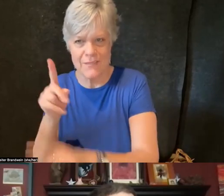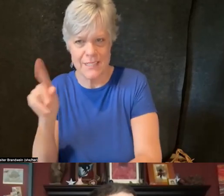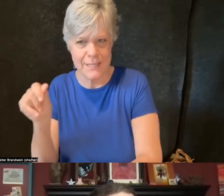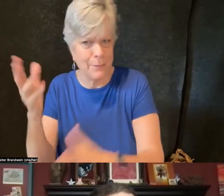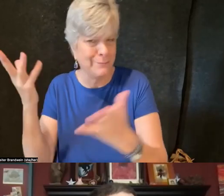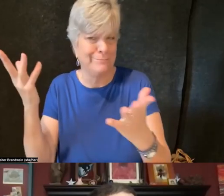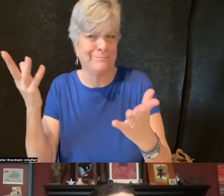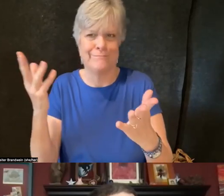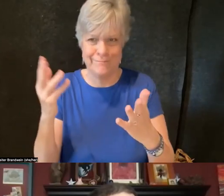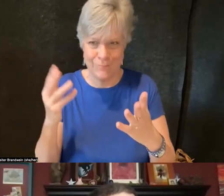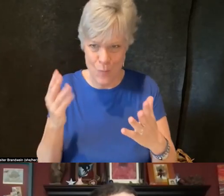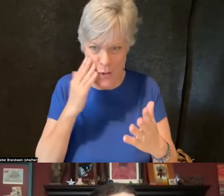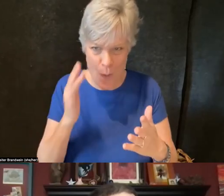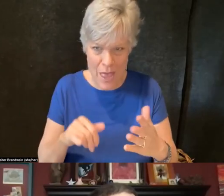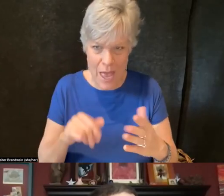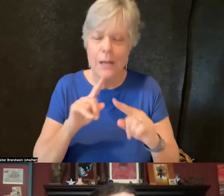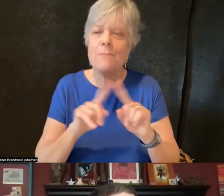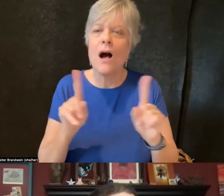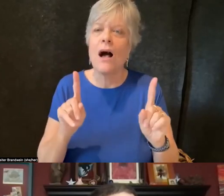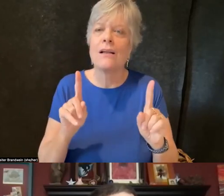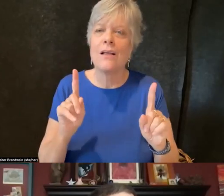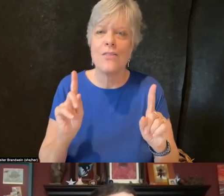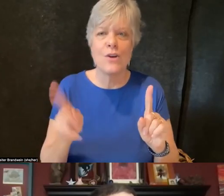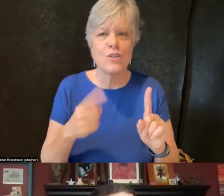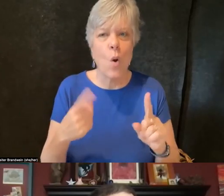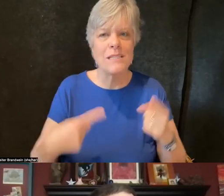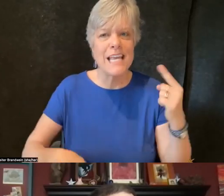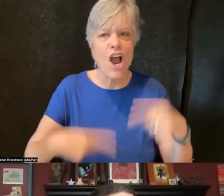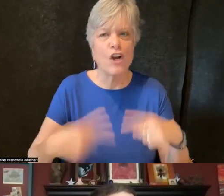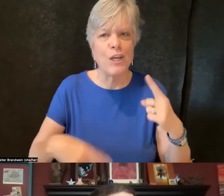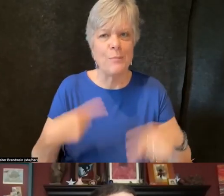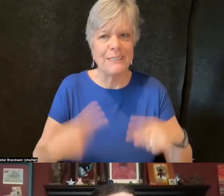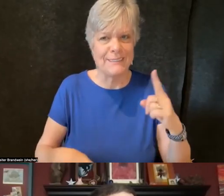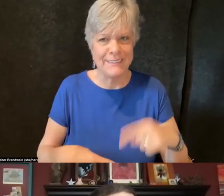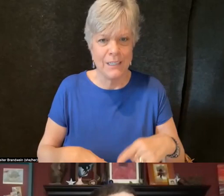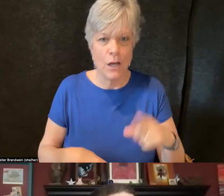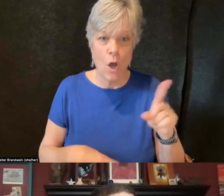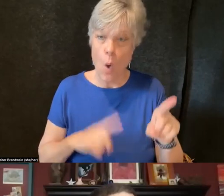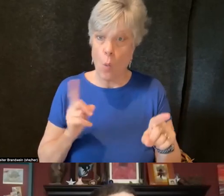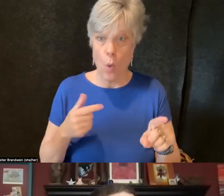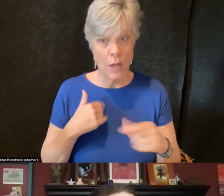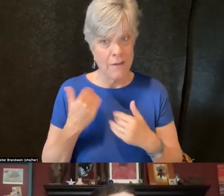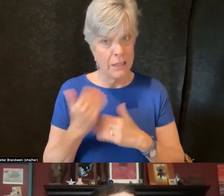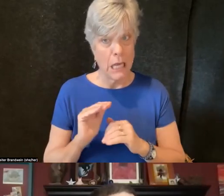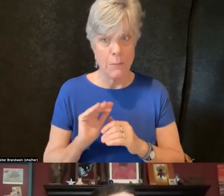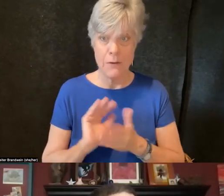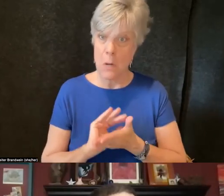But there's always that push back of, well, we only have a limited amount of resources.